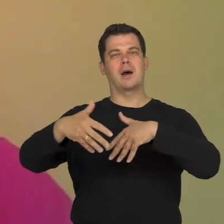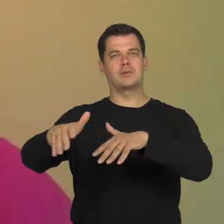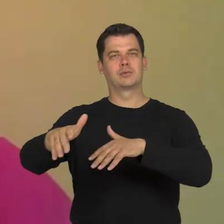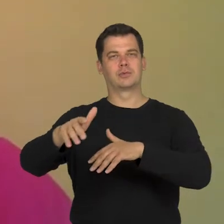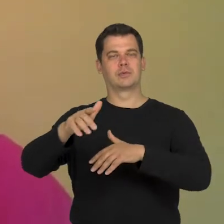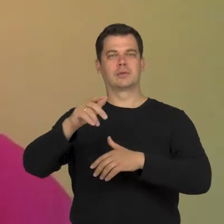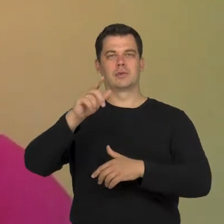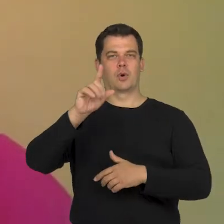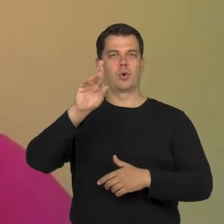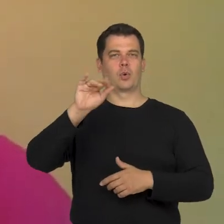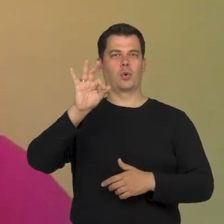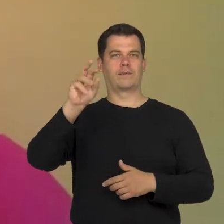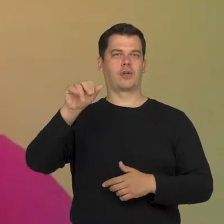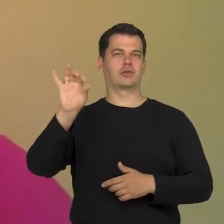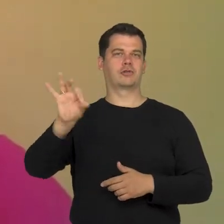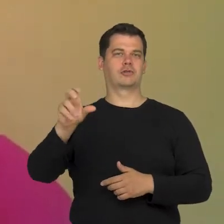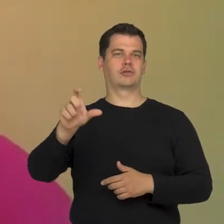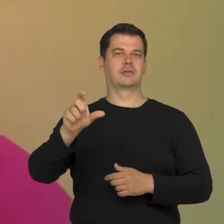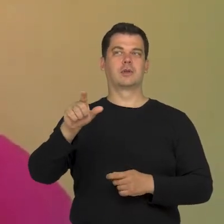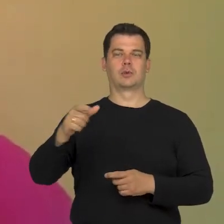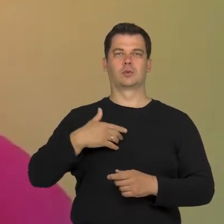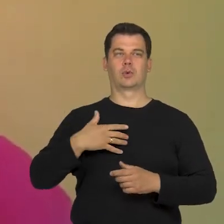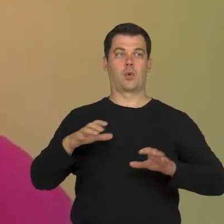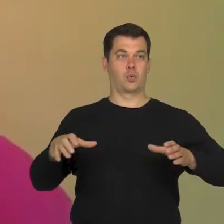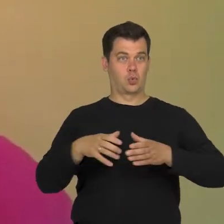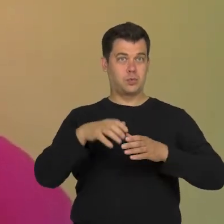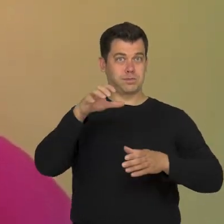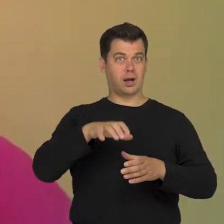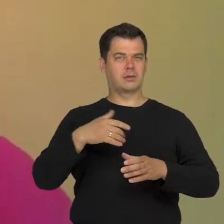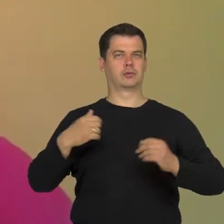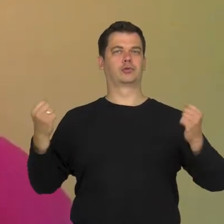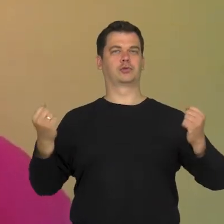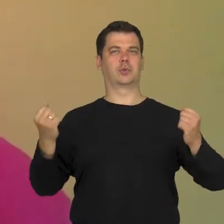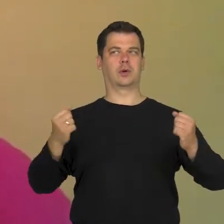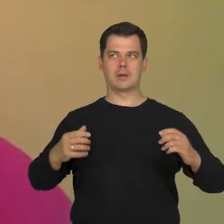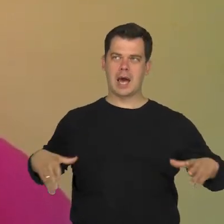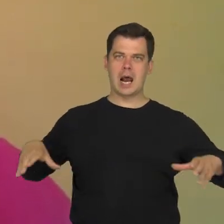Then, I feel that there is strength in a group and there are more eyes to look